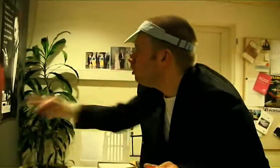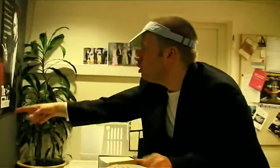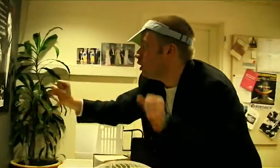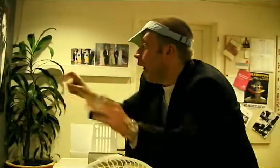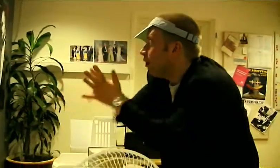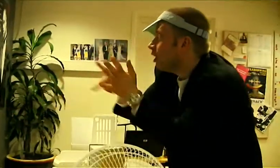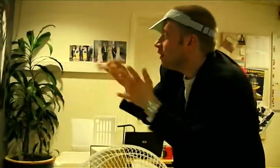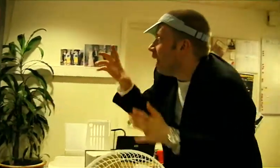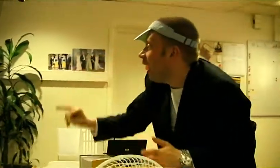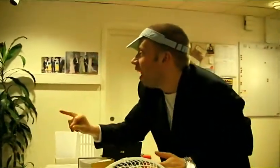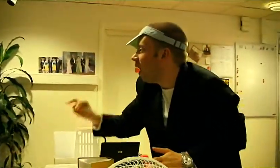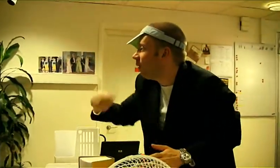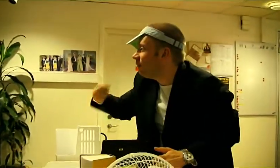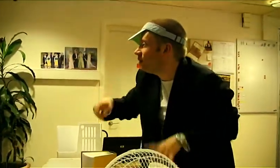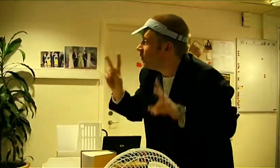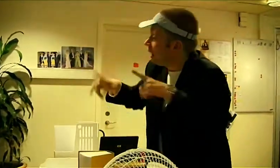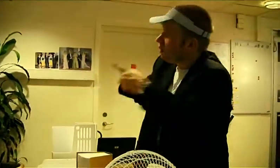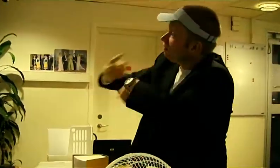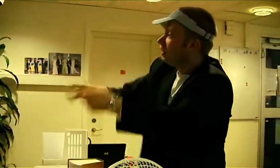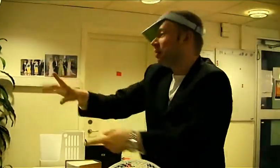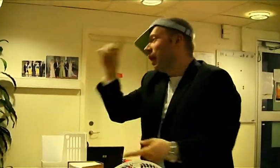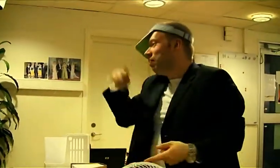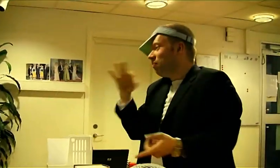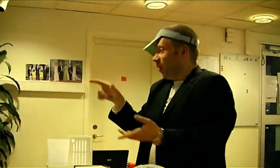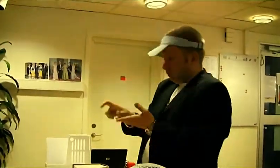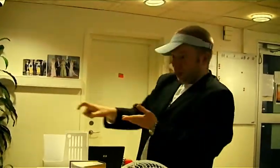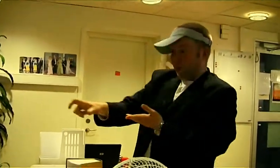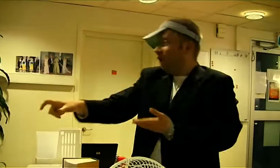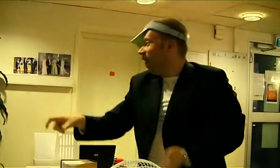You're gonna be SDR's new president? Are you following your father's footprints?